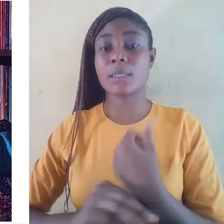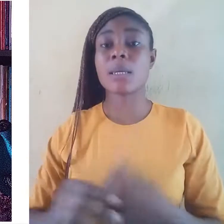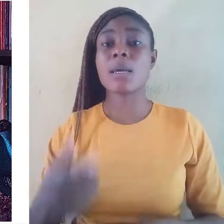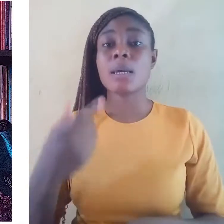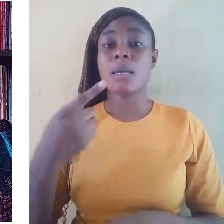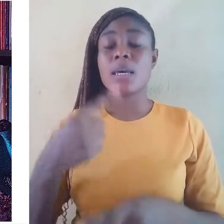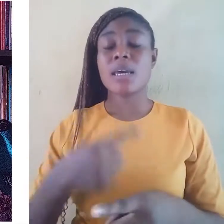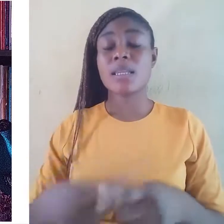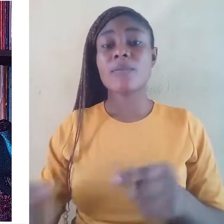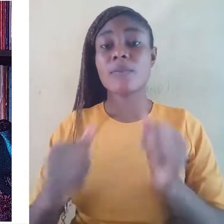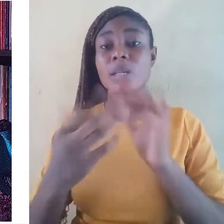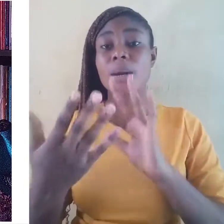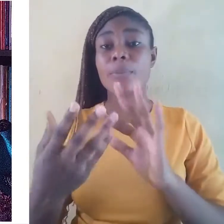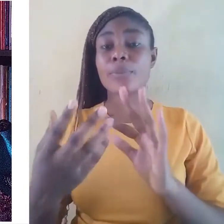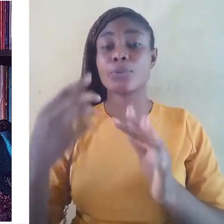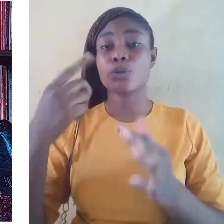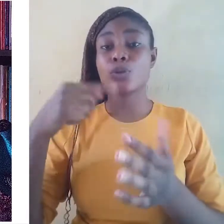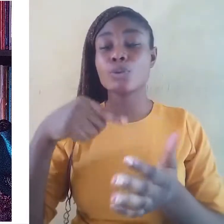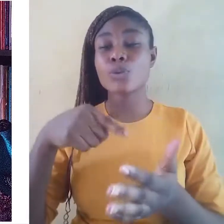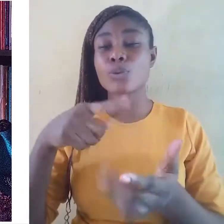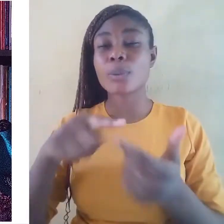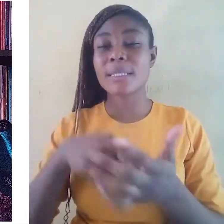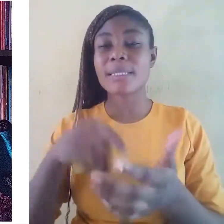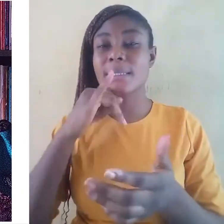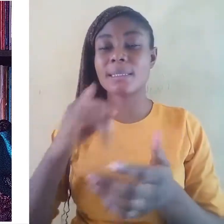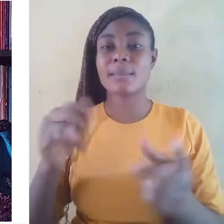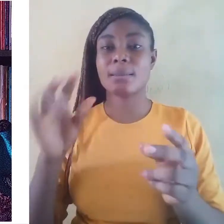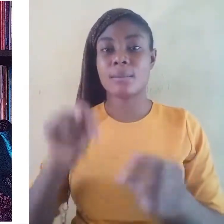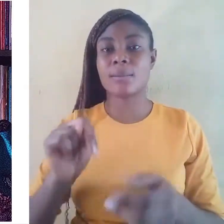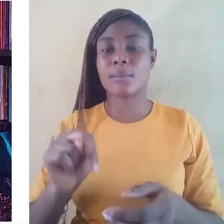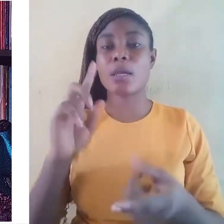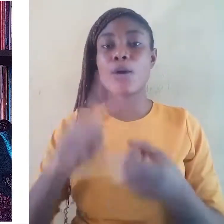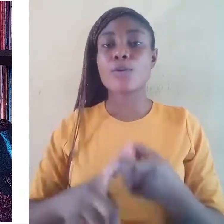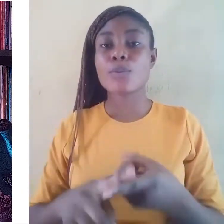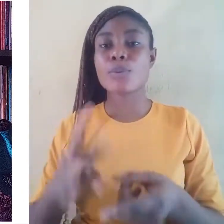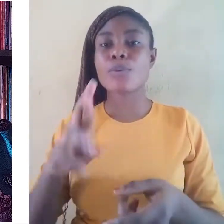is needed, which should redefine the approach to it.